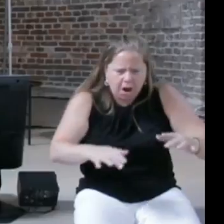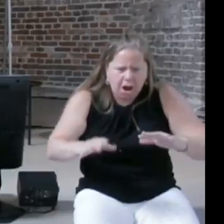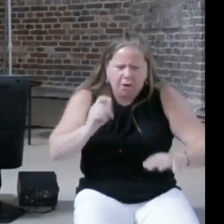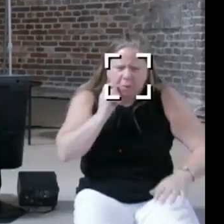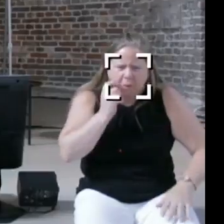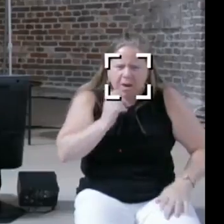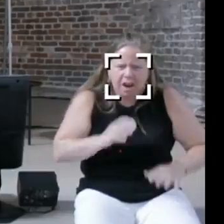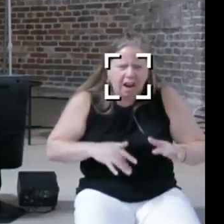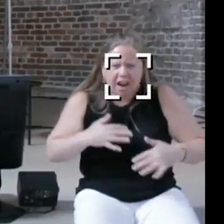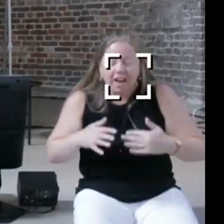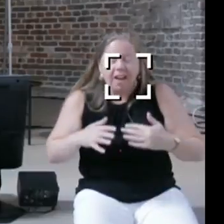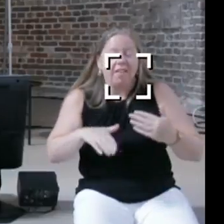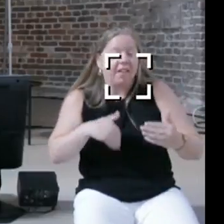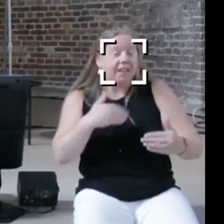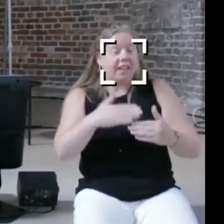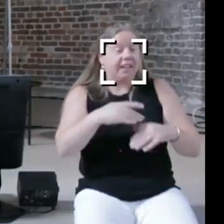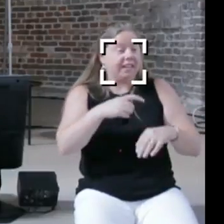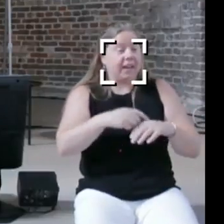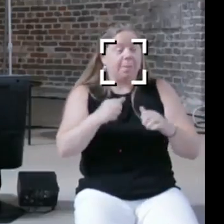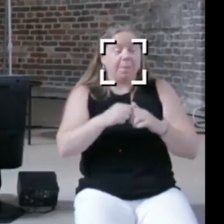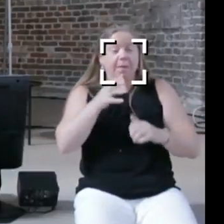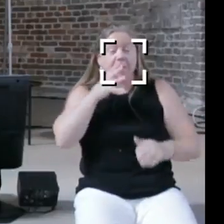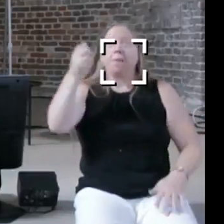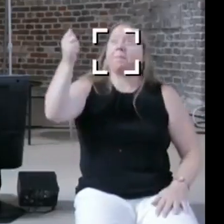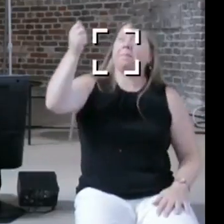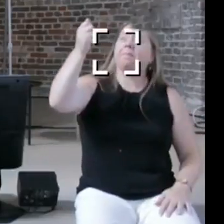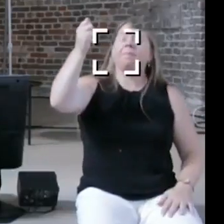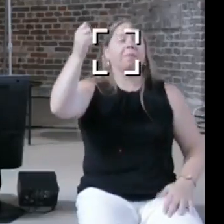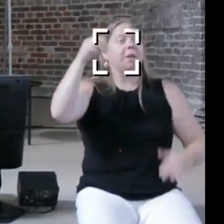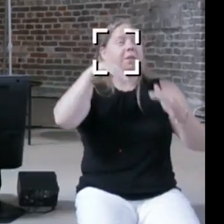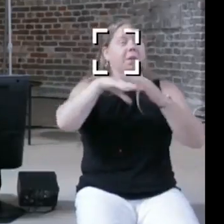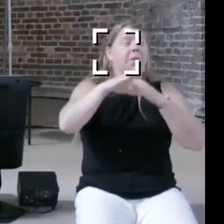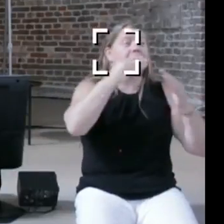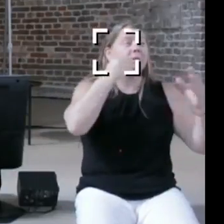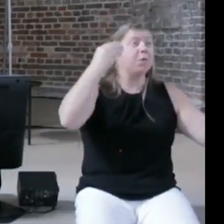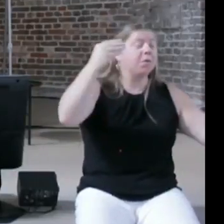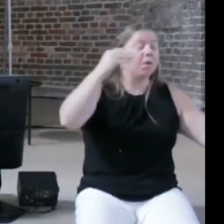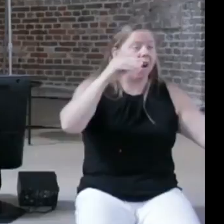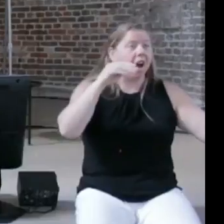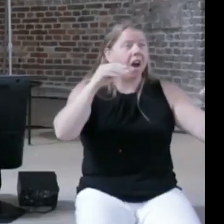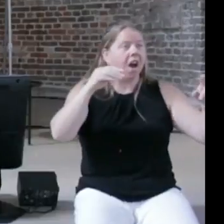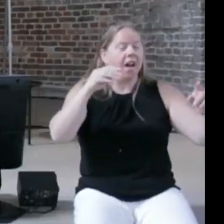door opens magically, they look at the door and they're like, oh I know exactly how this